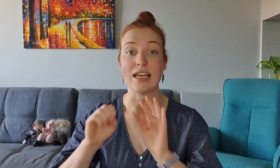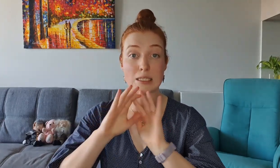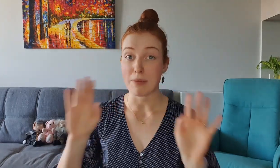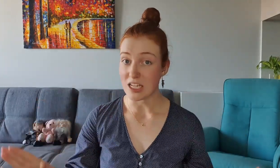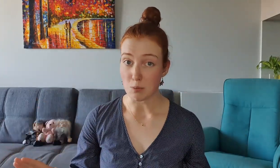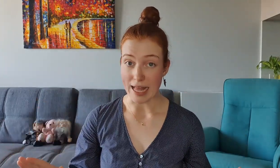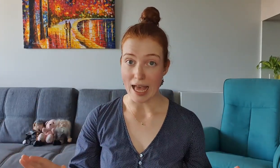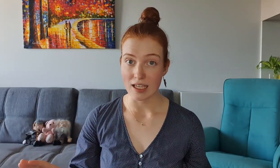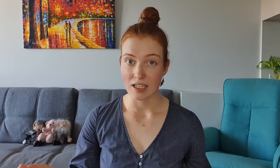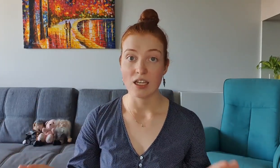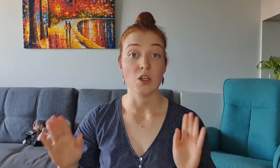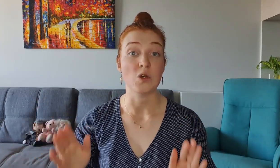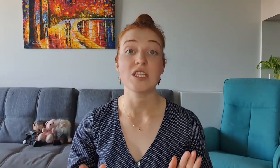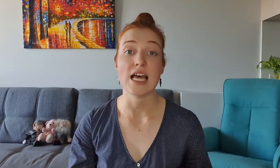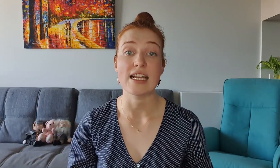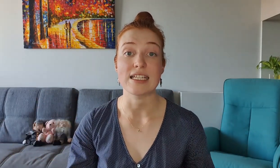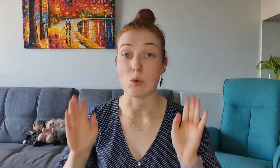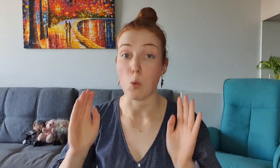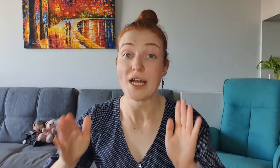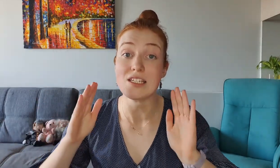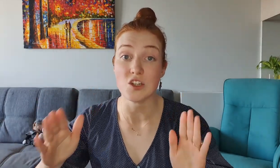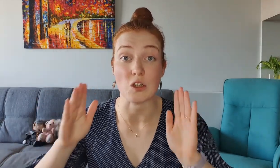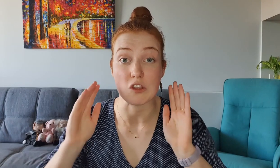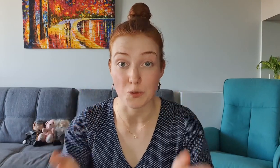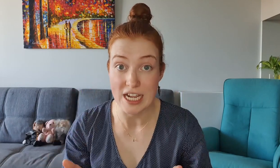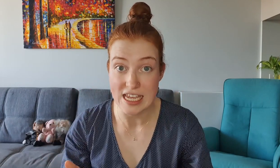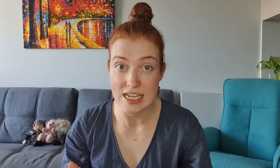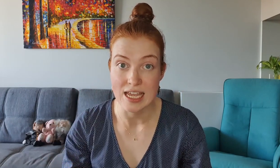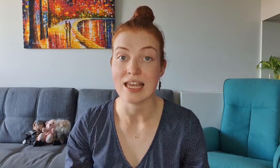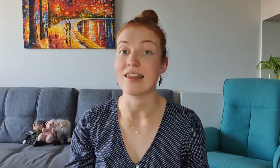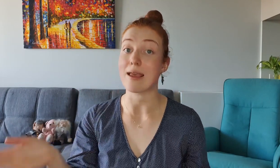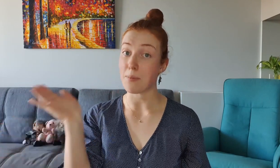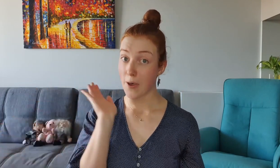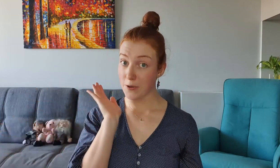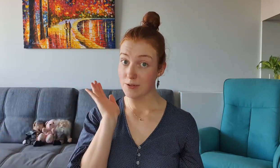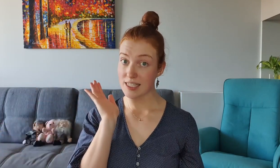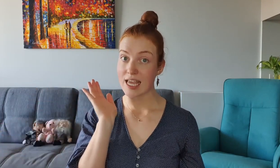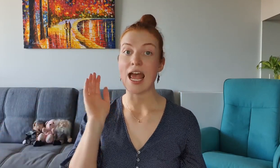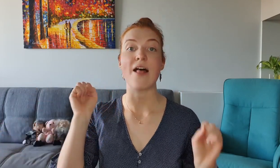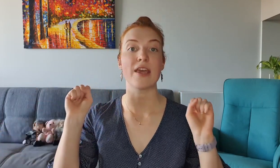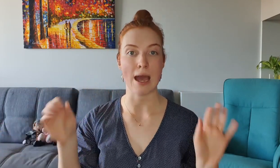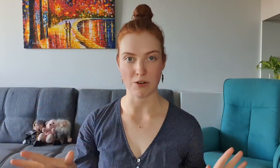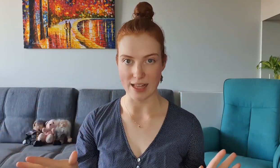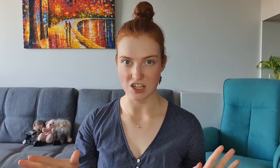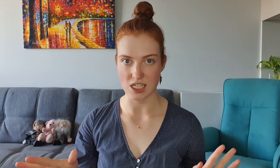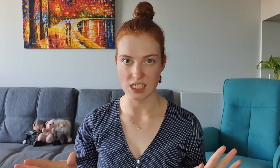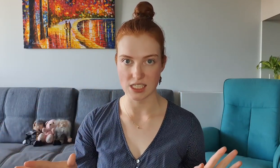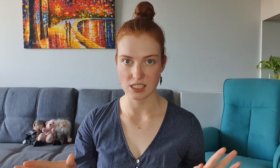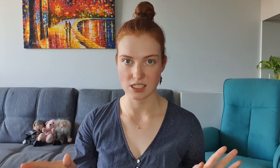It's pitch black, Yu Tsai says "one, two, three", they pose, and the camera flashes